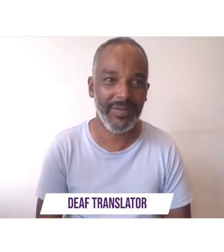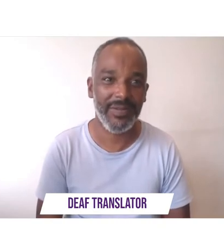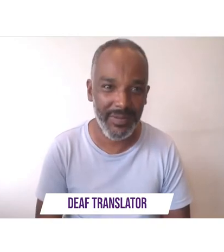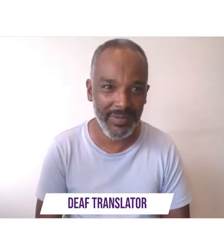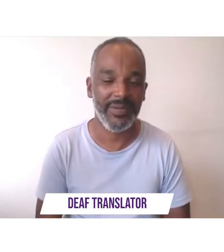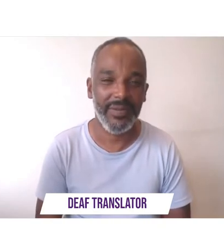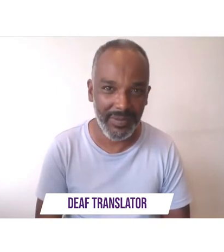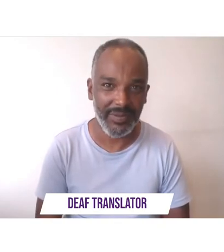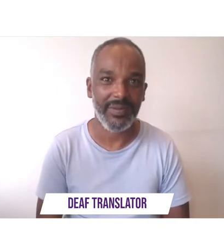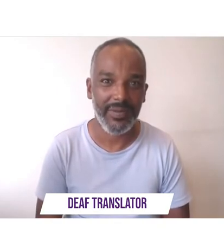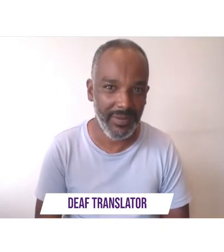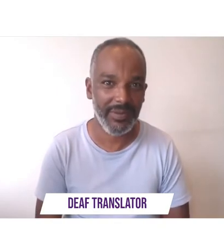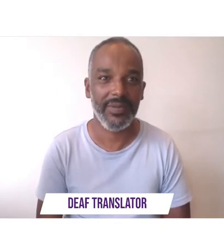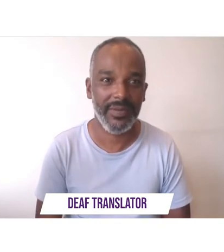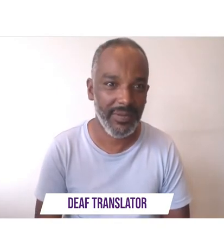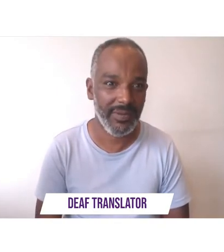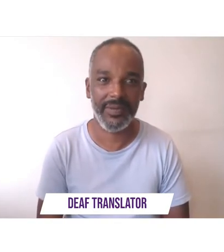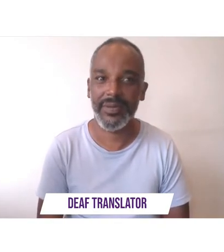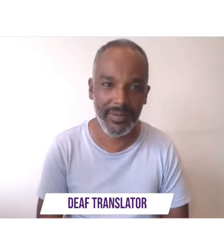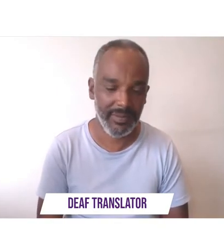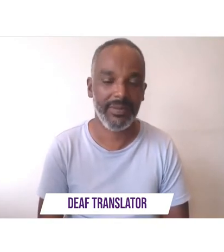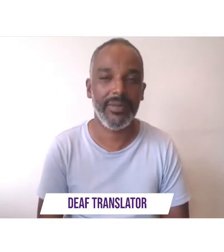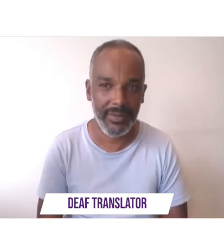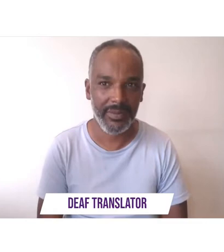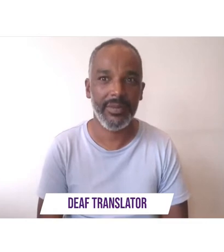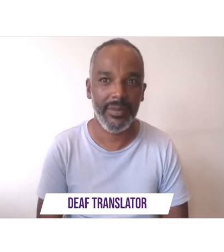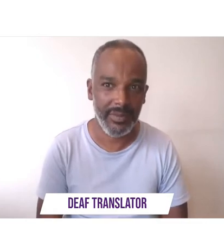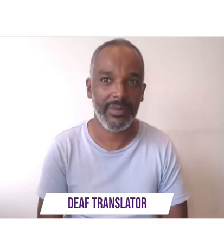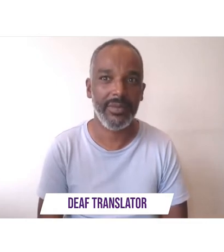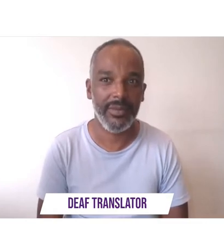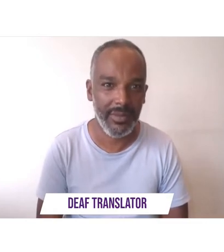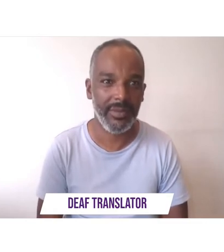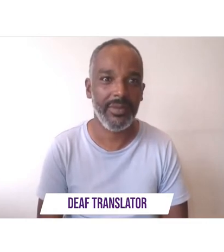shut another system fix it quick cut the middle management and every rhetoric don't patronize the